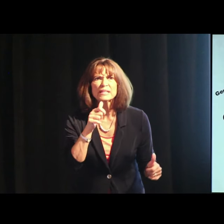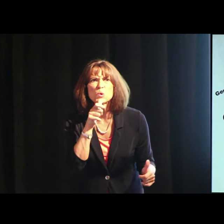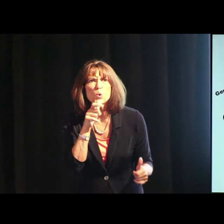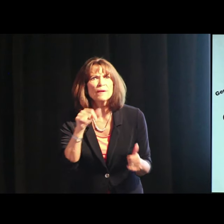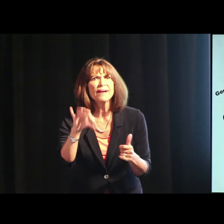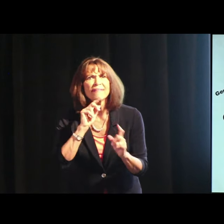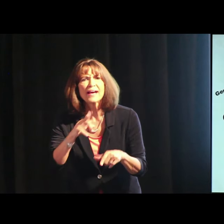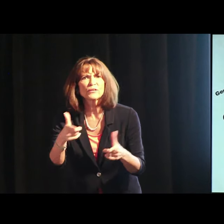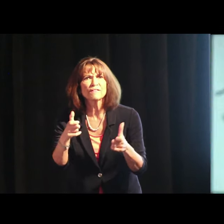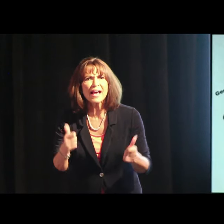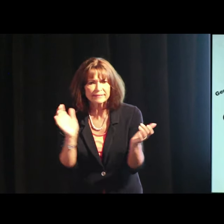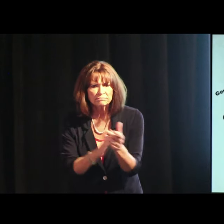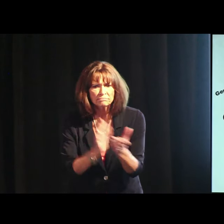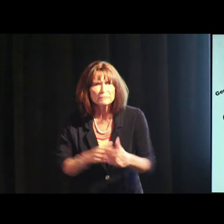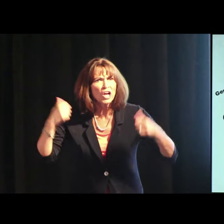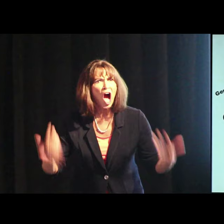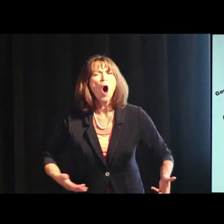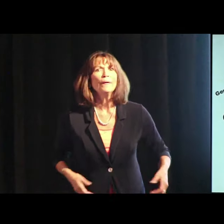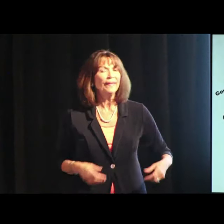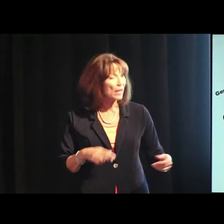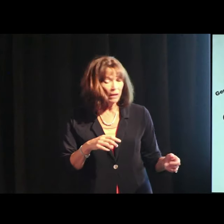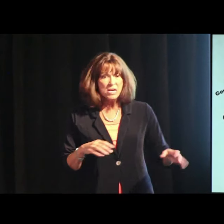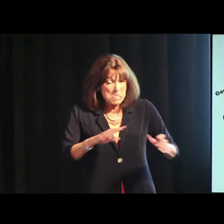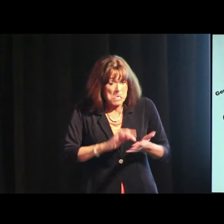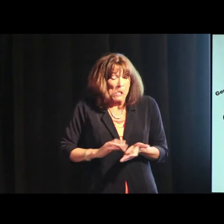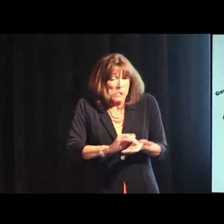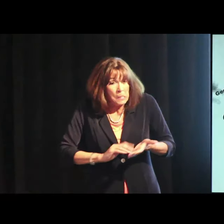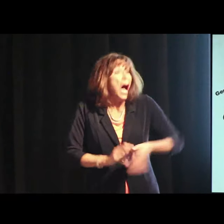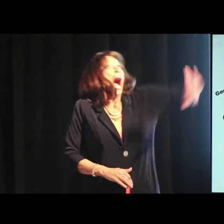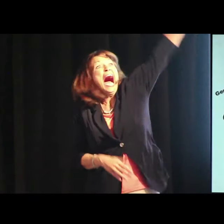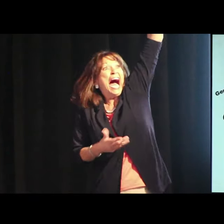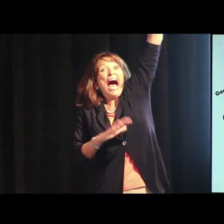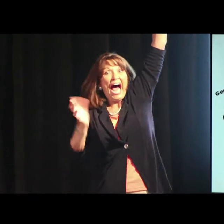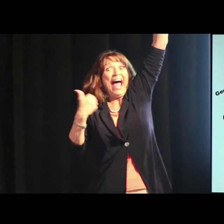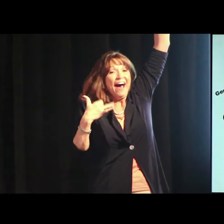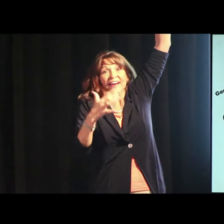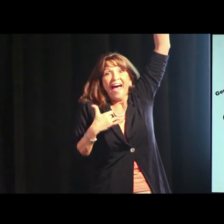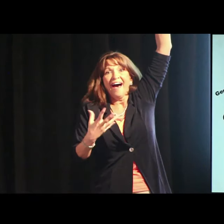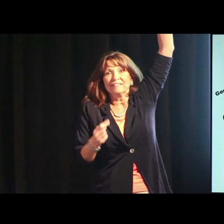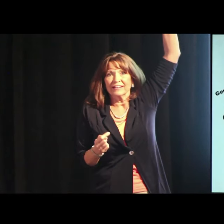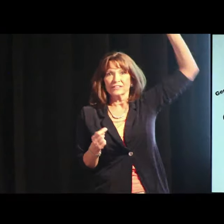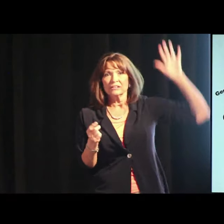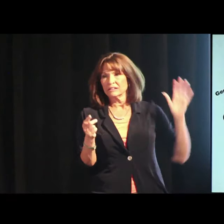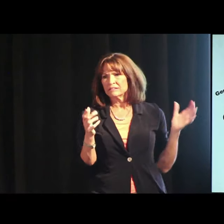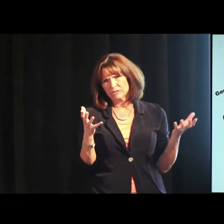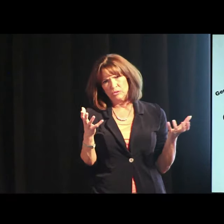And you have to find the answer. Who can find the answer the fastest. And then everybody goes to whatever device they're using and